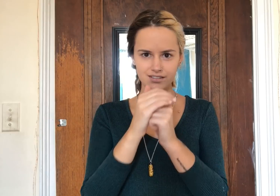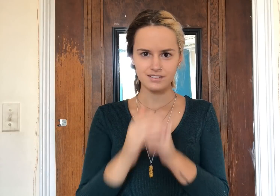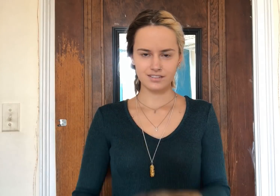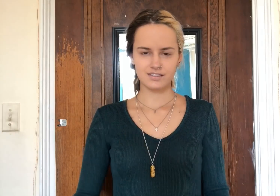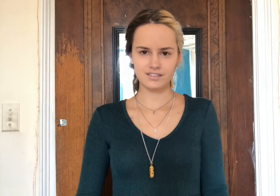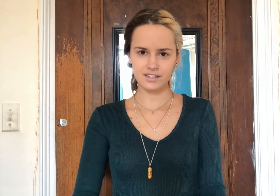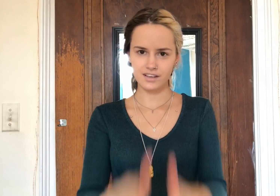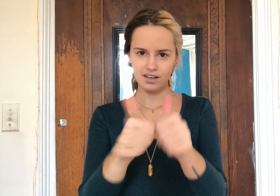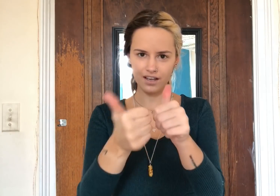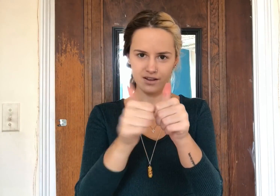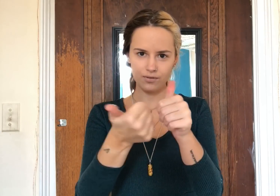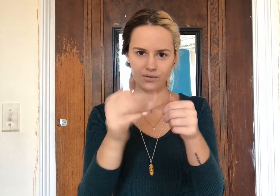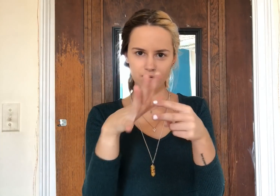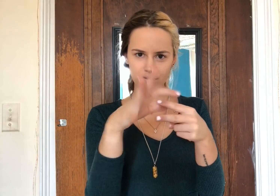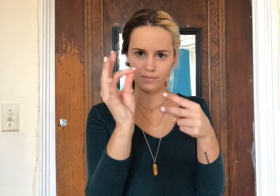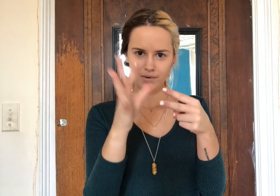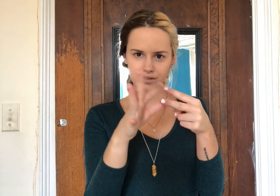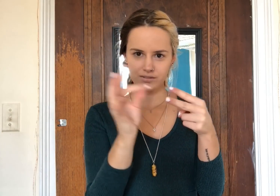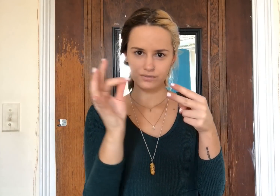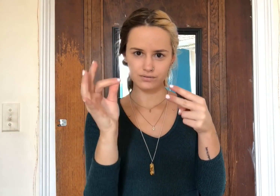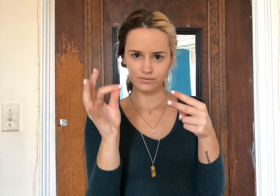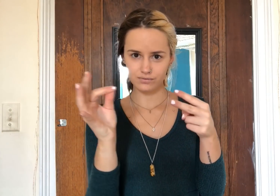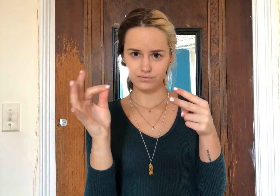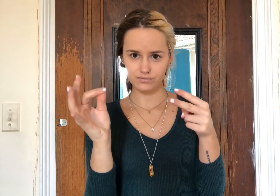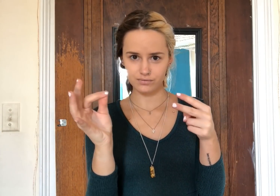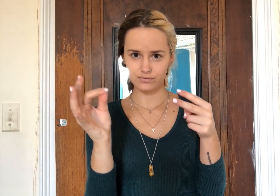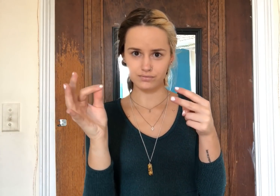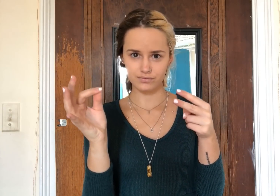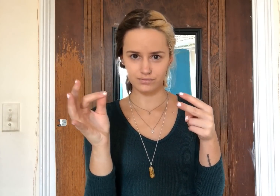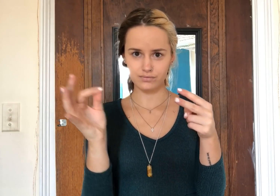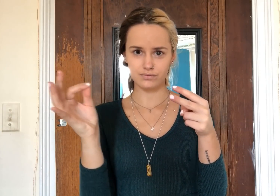how to go about and choose